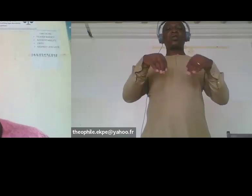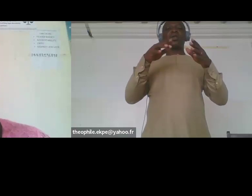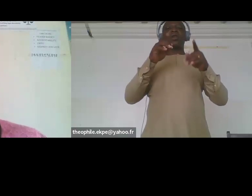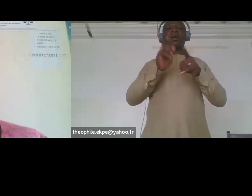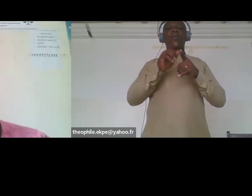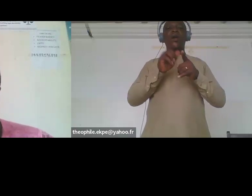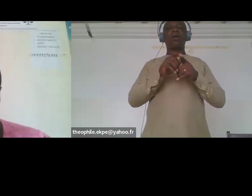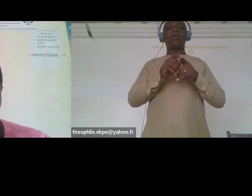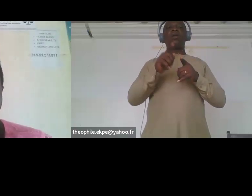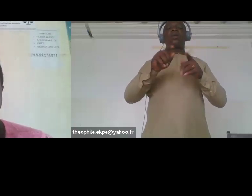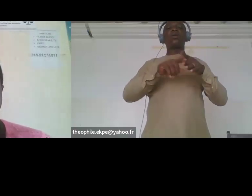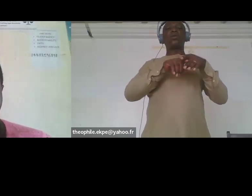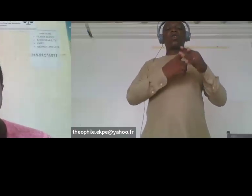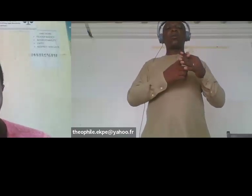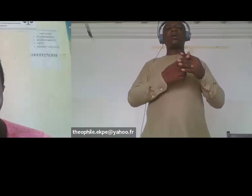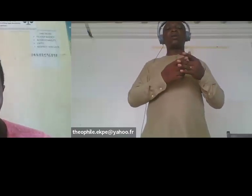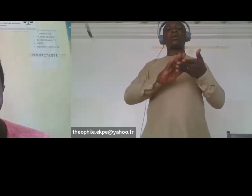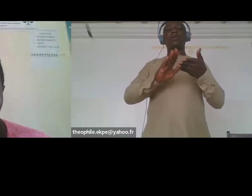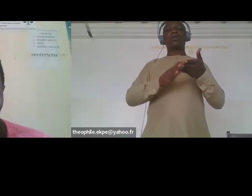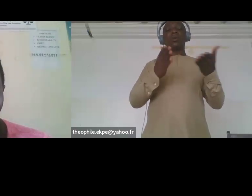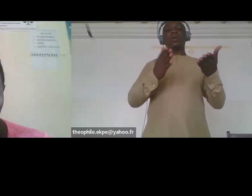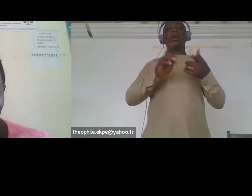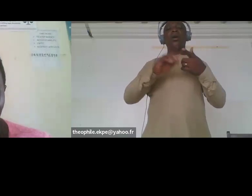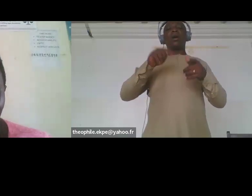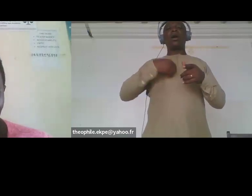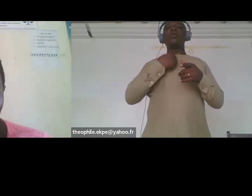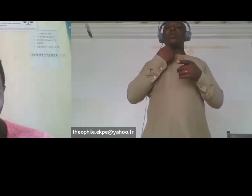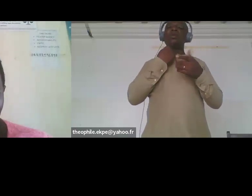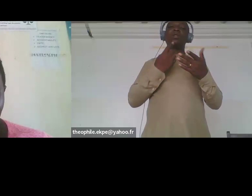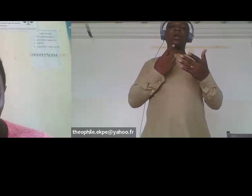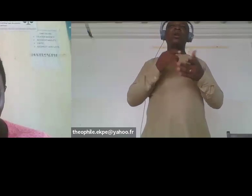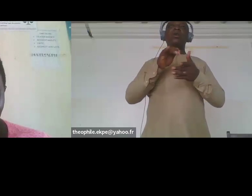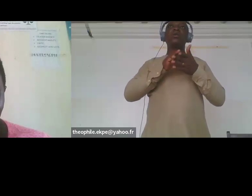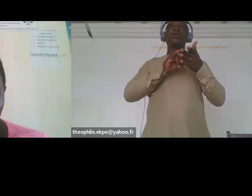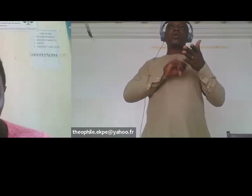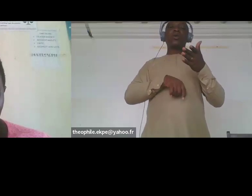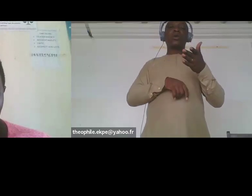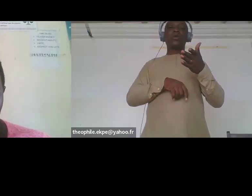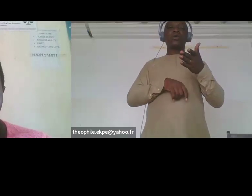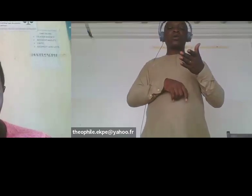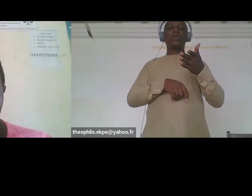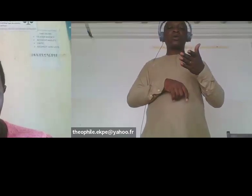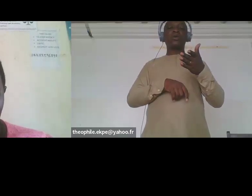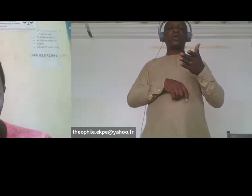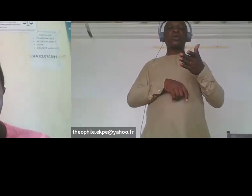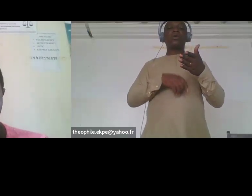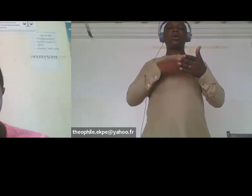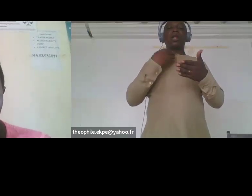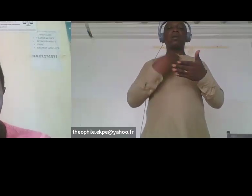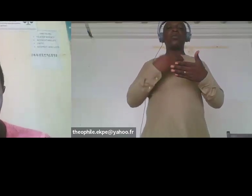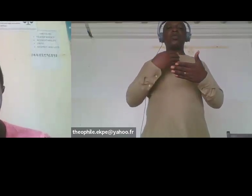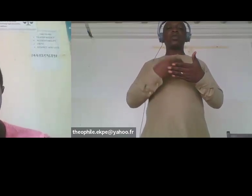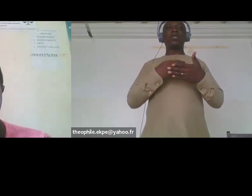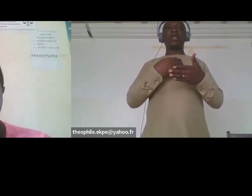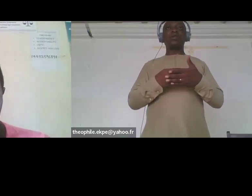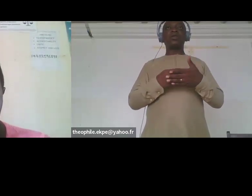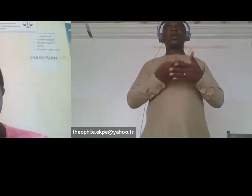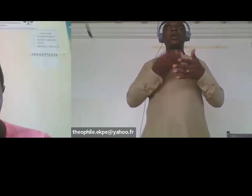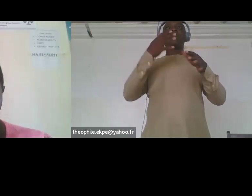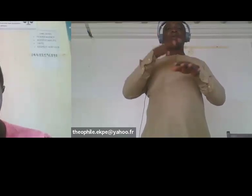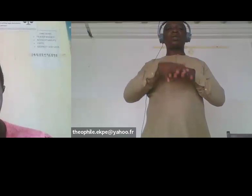[SOPHIE] Could you please start with telling us what gender sensitiv inclusive budgeting is